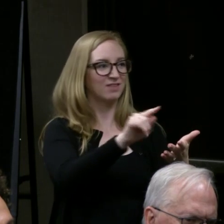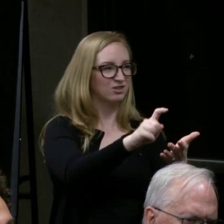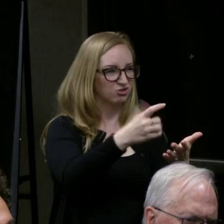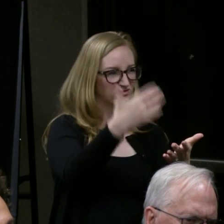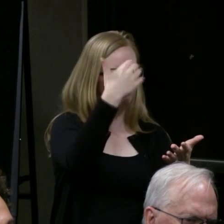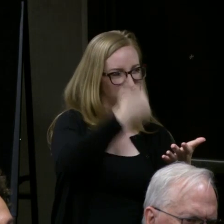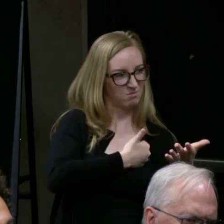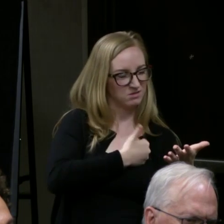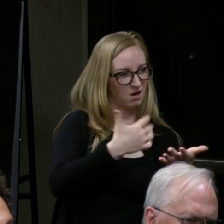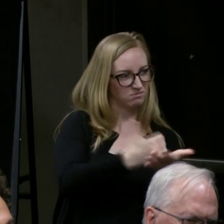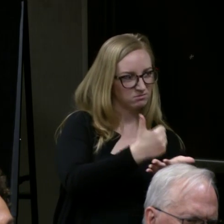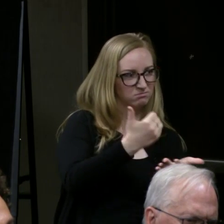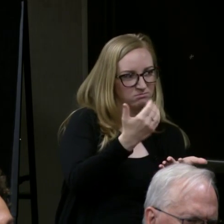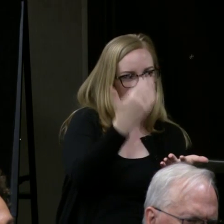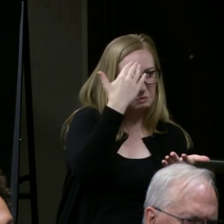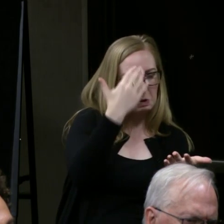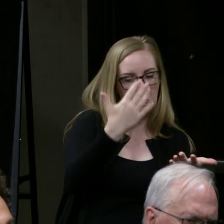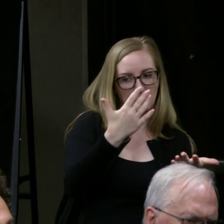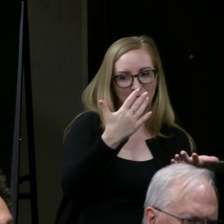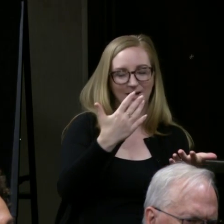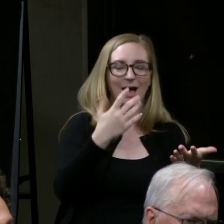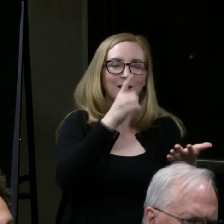I'm sure it's super open-ended but...?